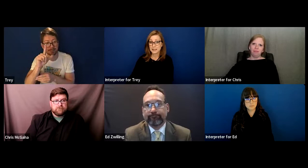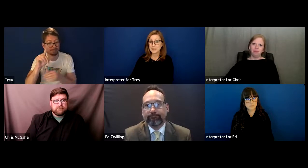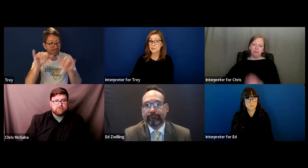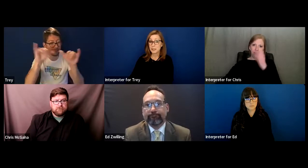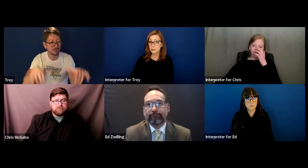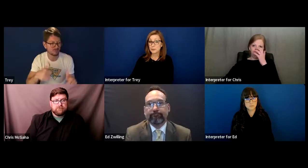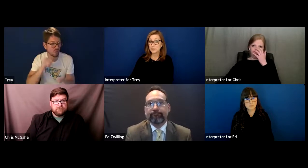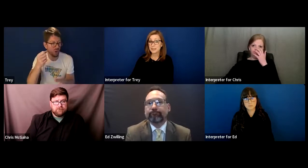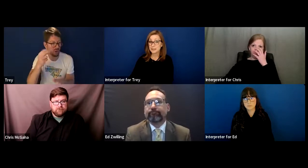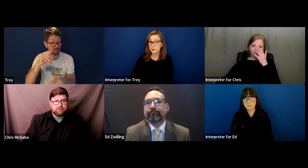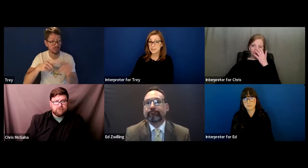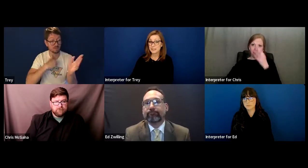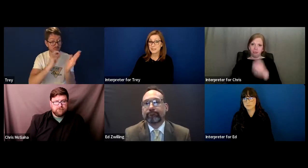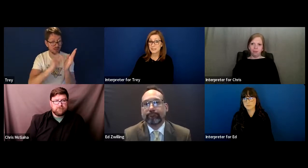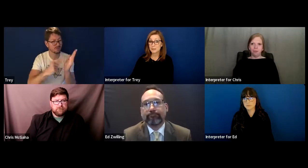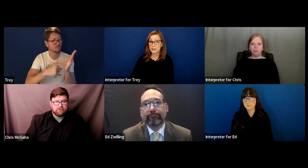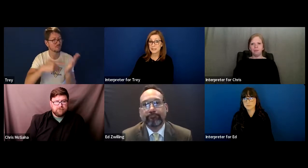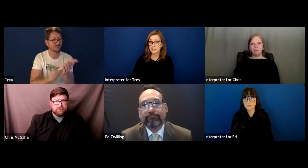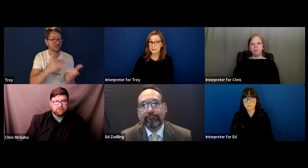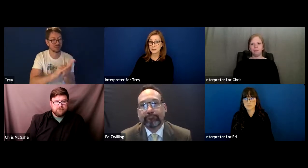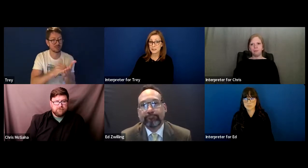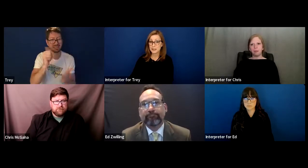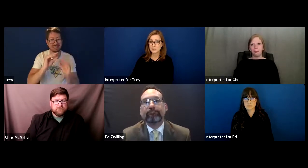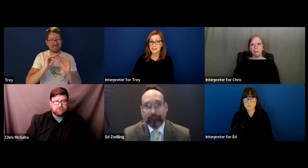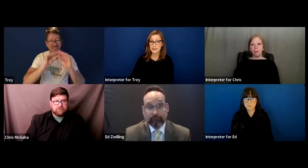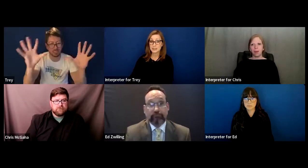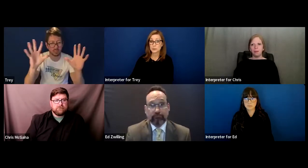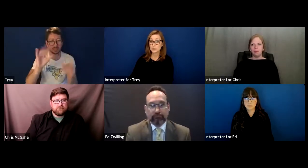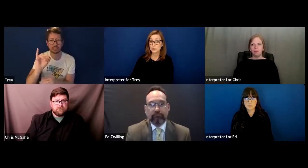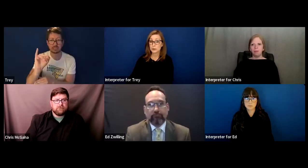And it is vital that we get those things in writing because that's what's going to hold